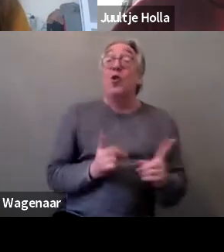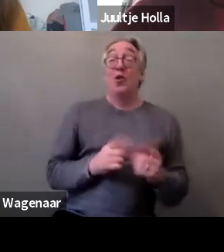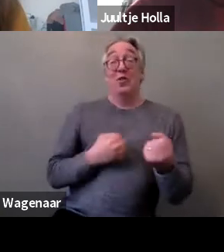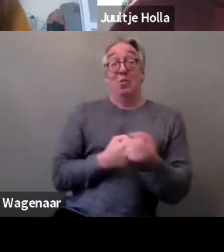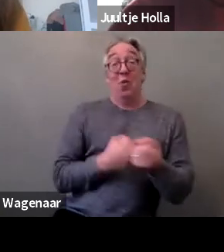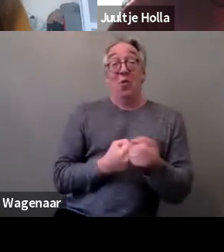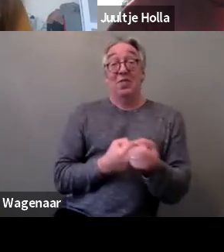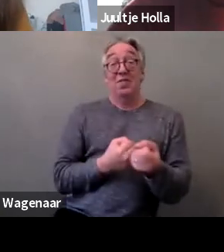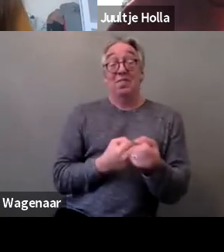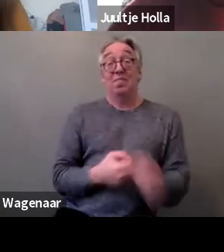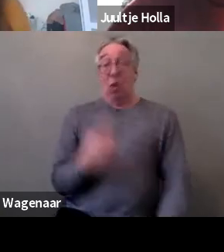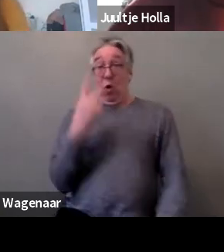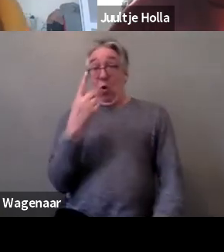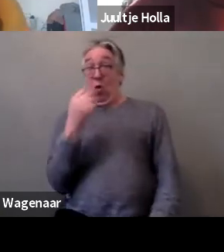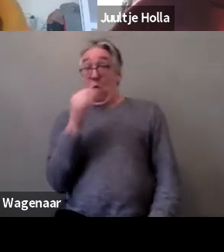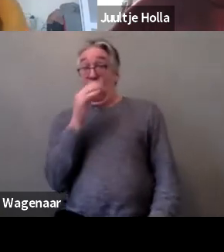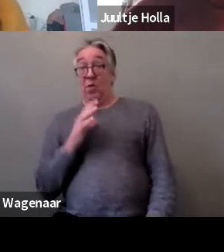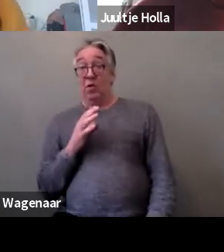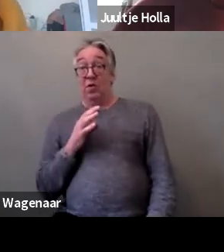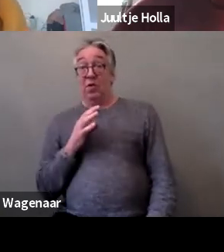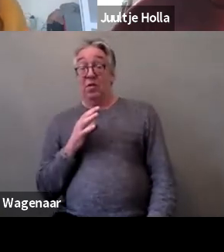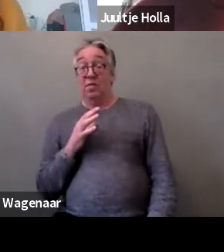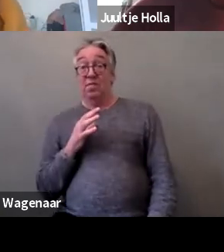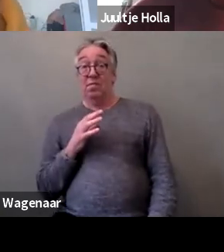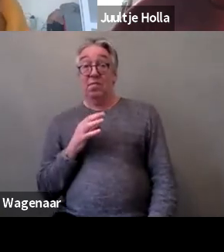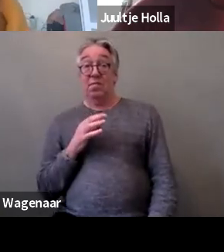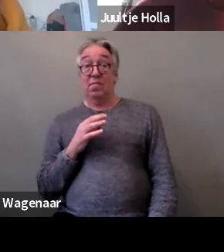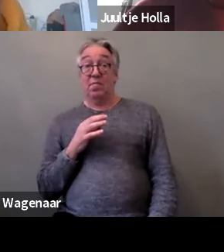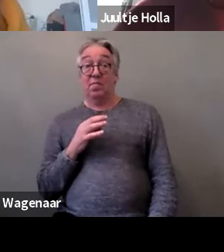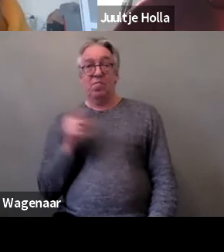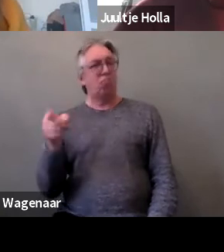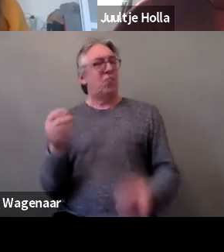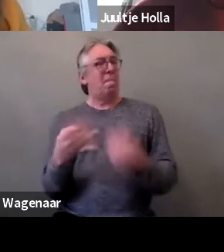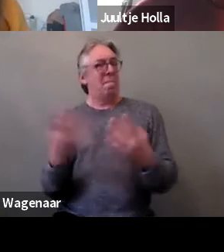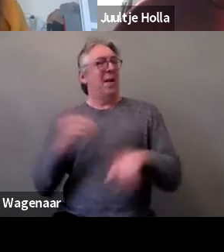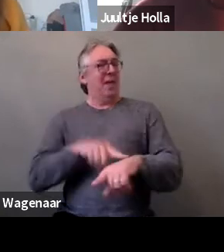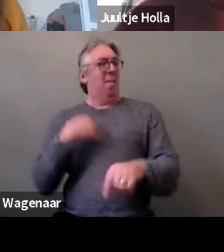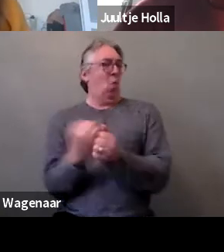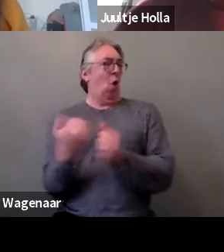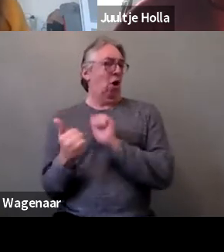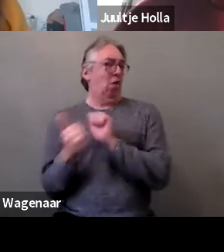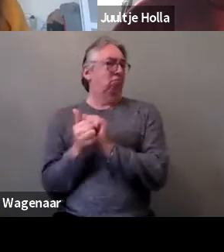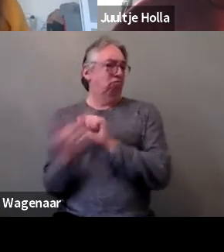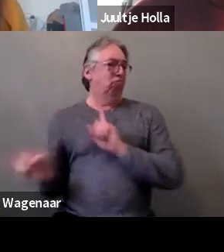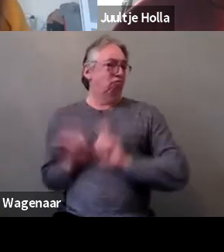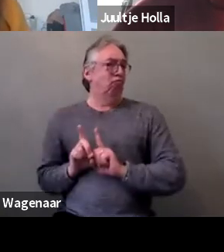One woman that often does the presentations with me she tells about her story about being stuck indoors